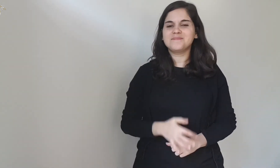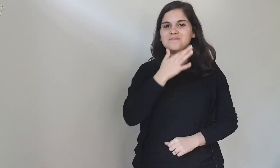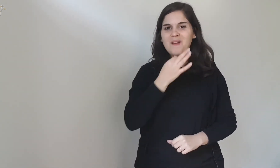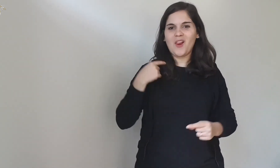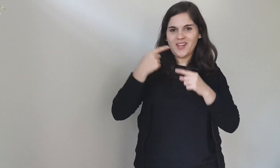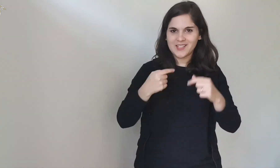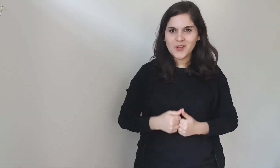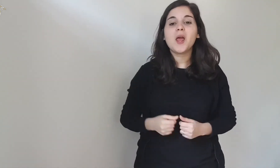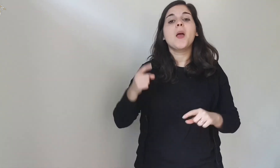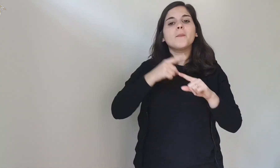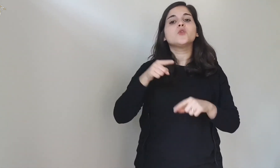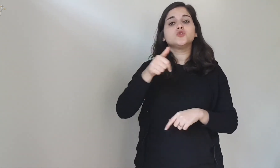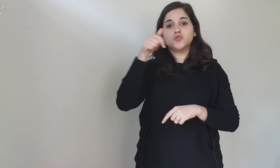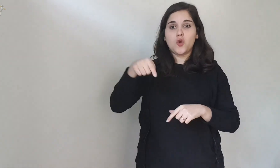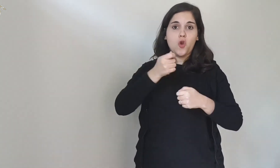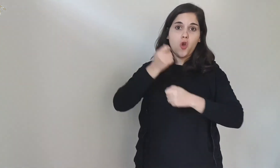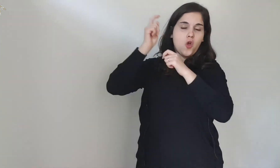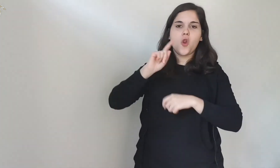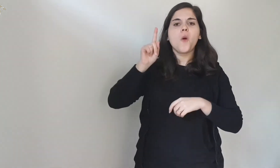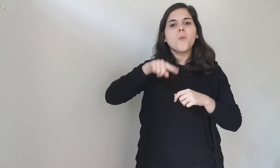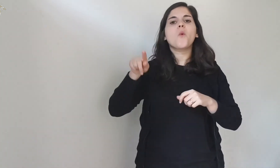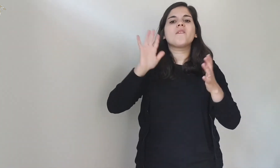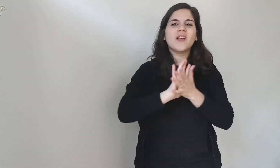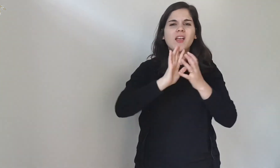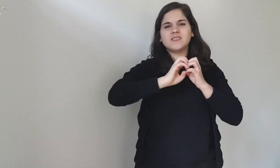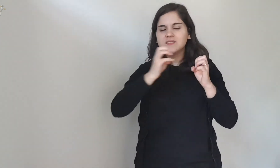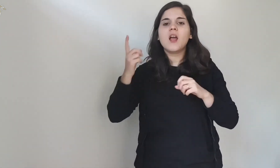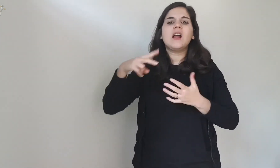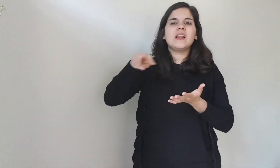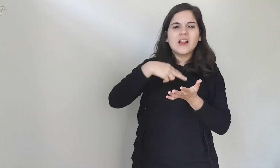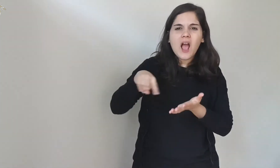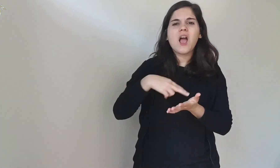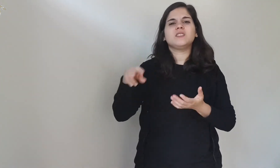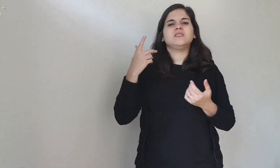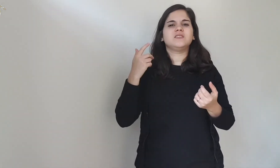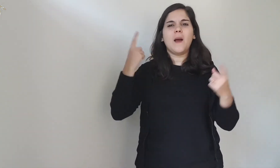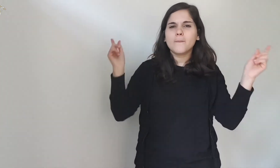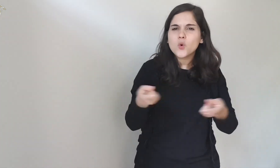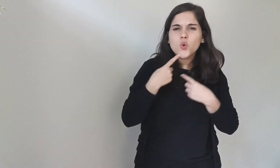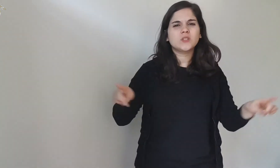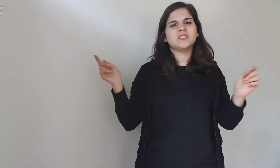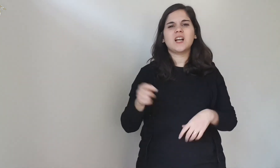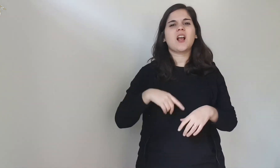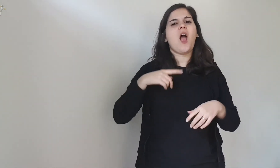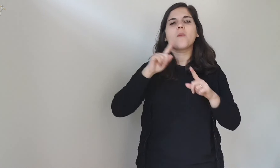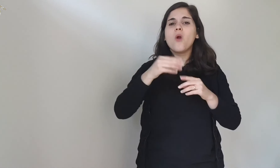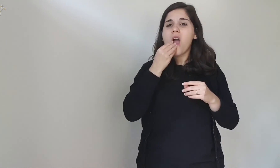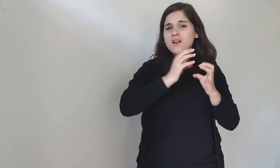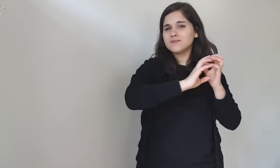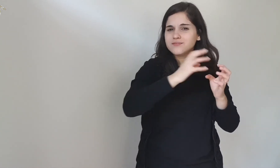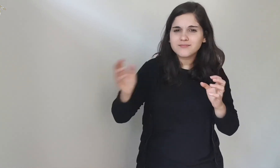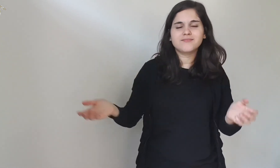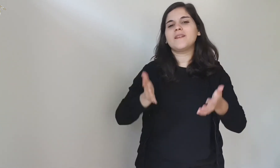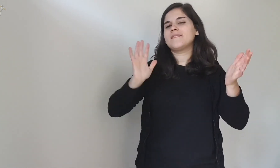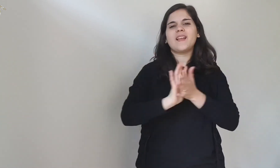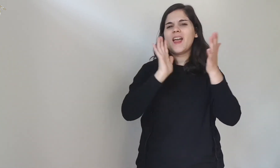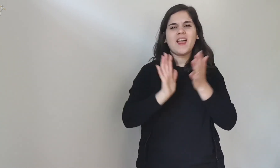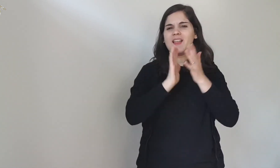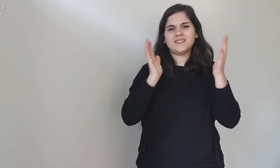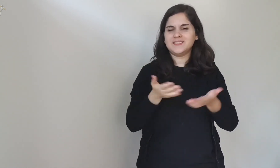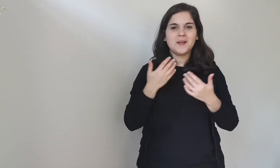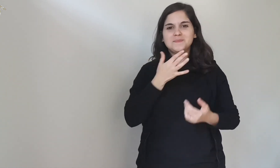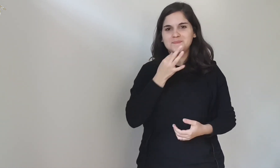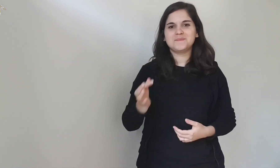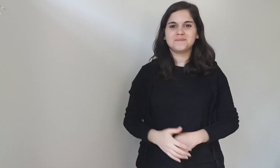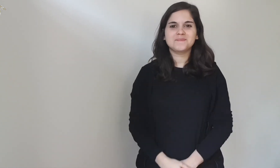It is a beautiful tradition, plus there are also dances, music and food, all in celebration.